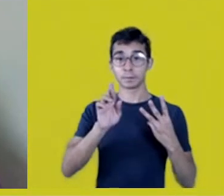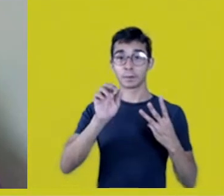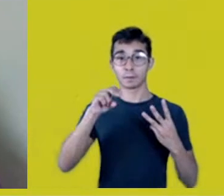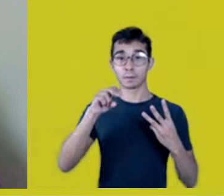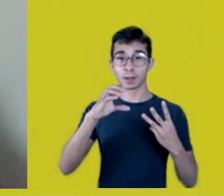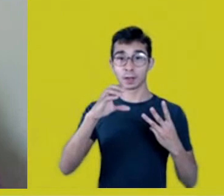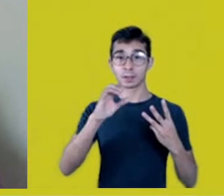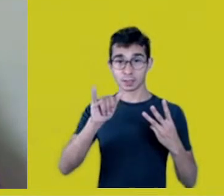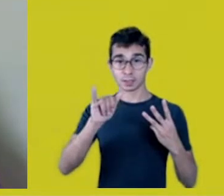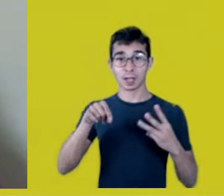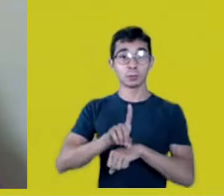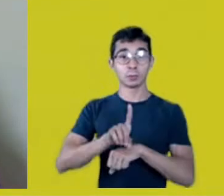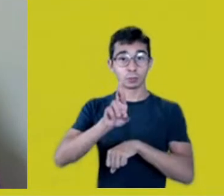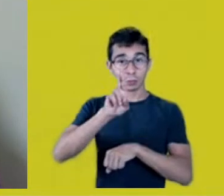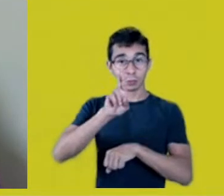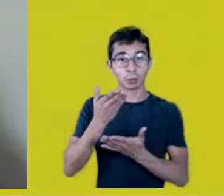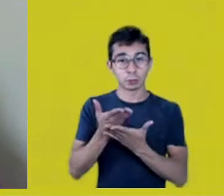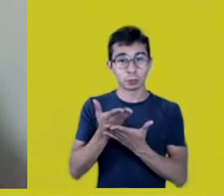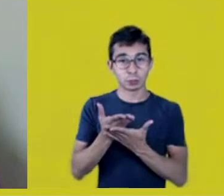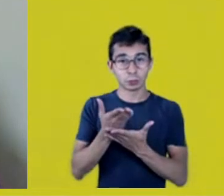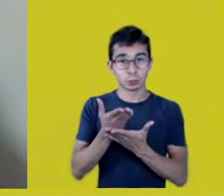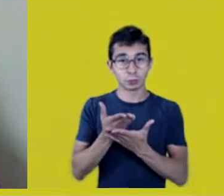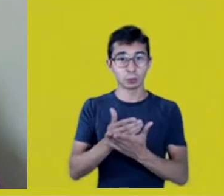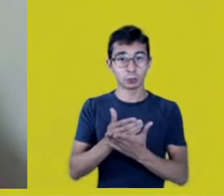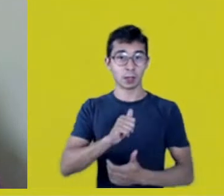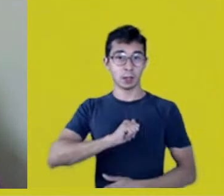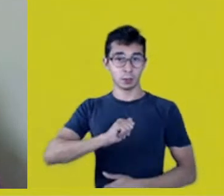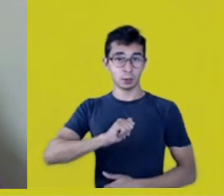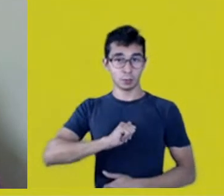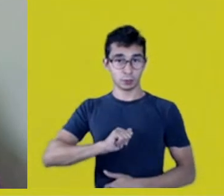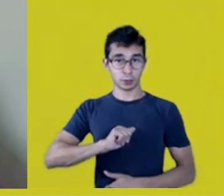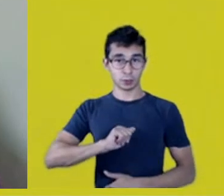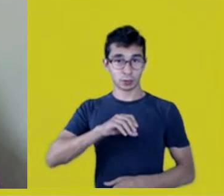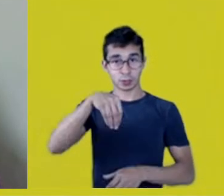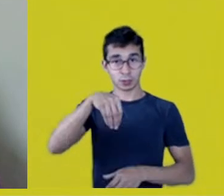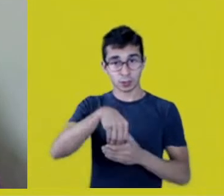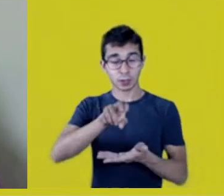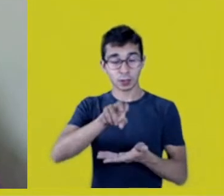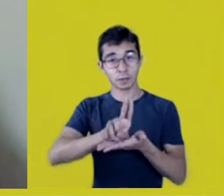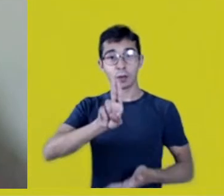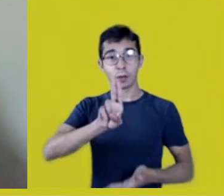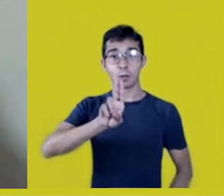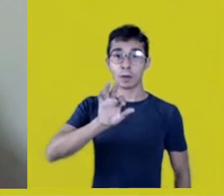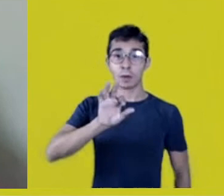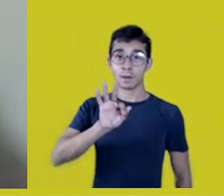at PPGAS - the Federal University of Rio de Janeiro’s National Museum. She’s got a Master’s at the same institution